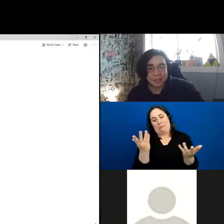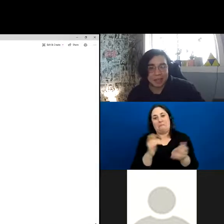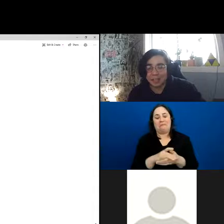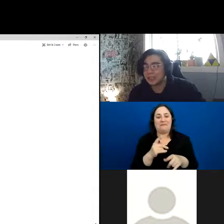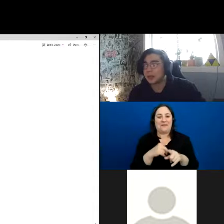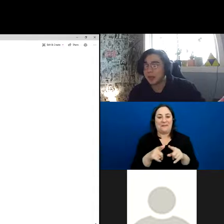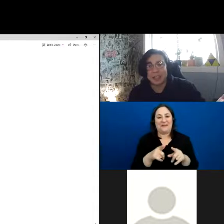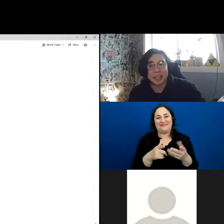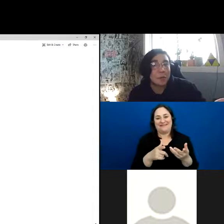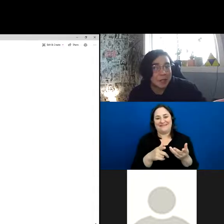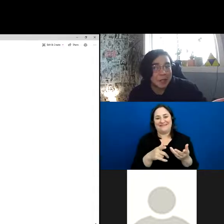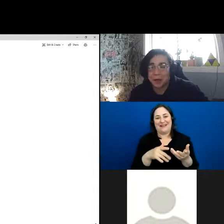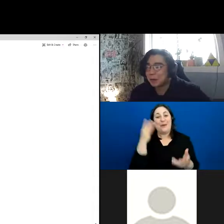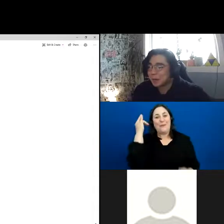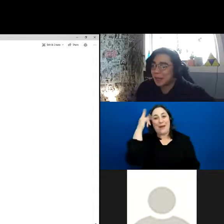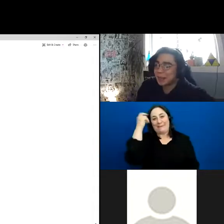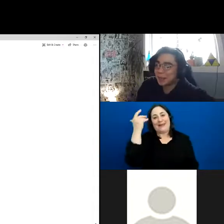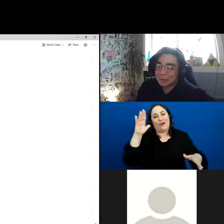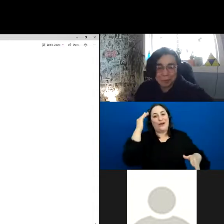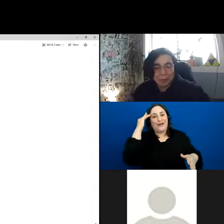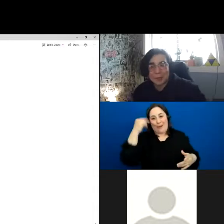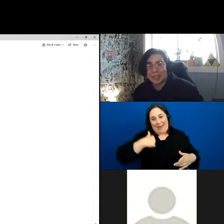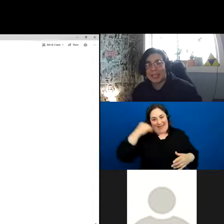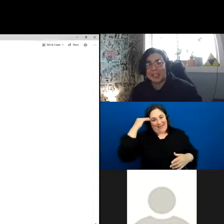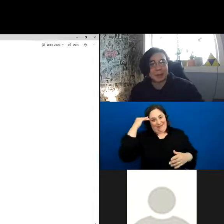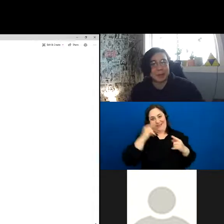that is only because I know what they are. We will give everyone a few seconds to type in the chat